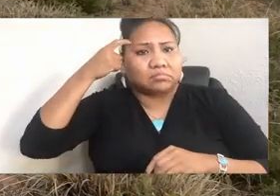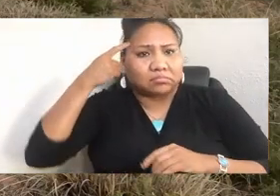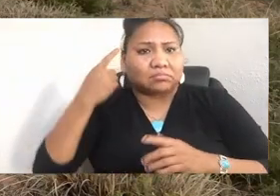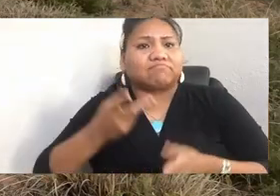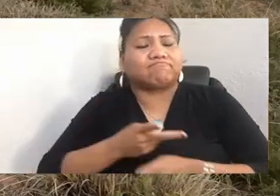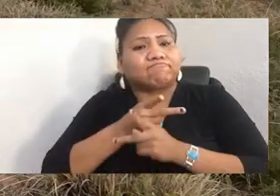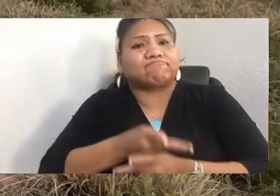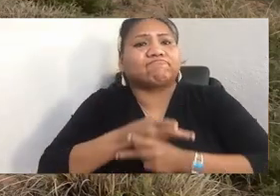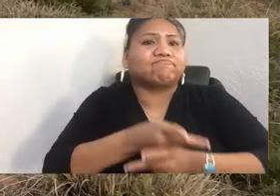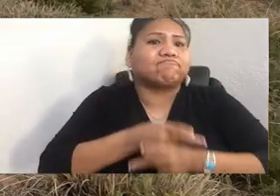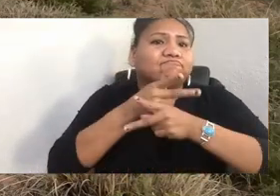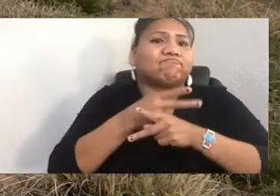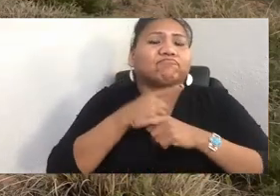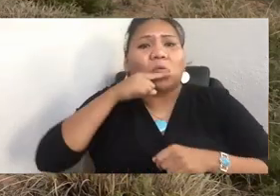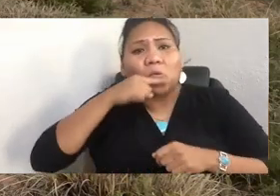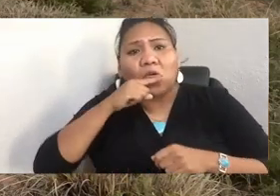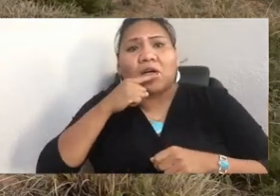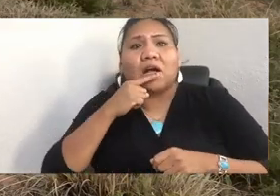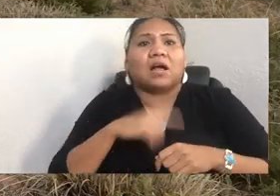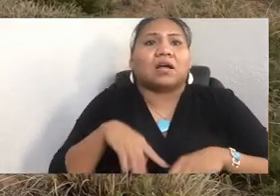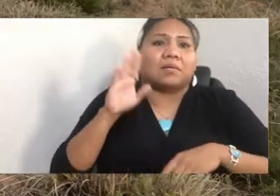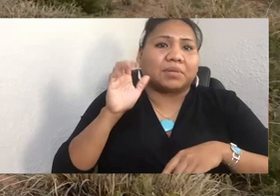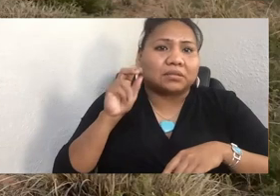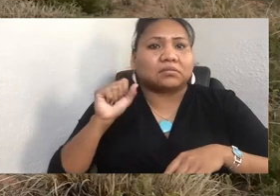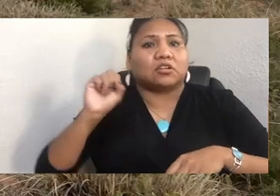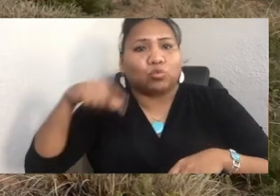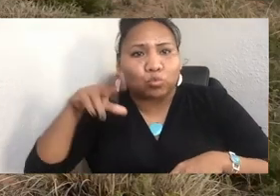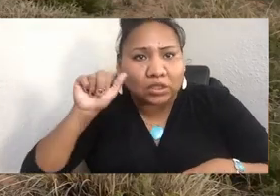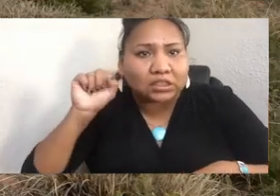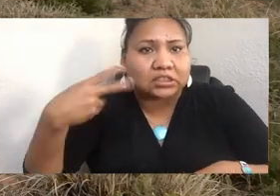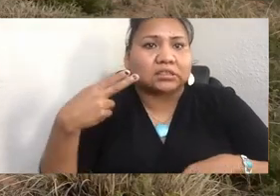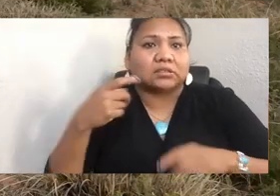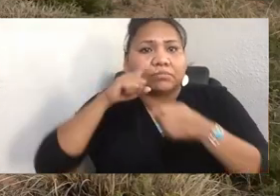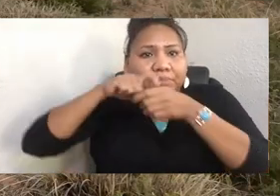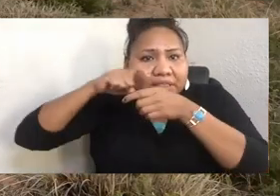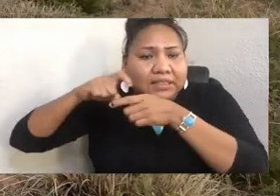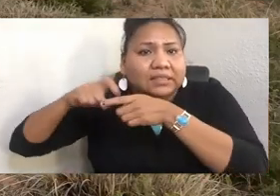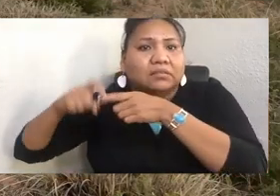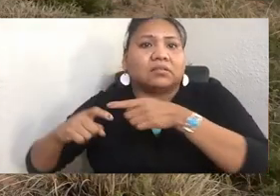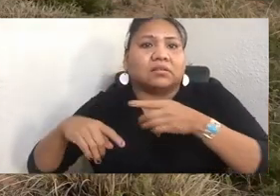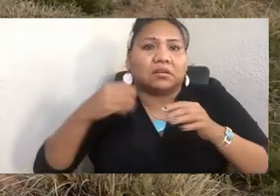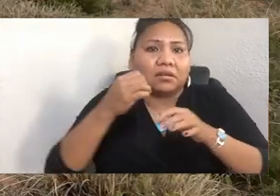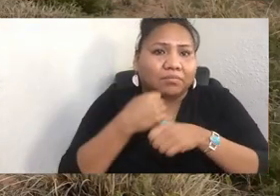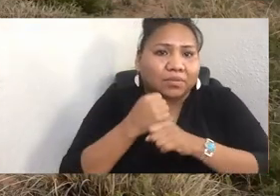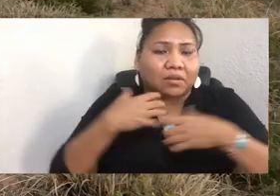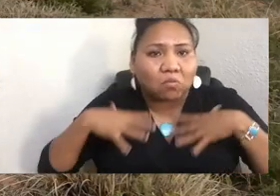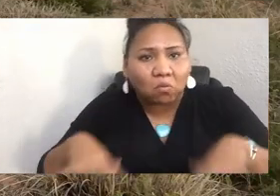They'll make regalia. They'll learn their traditional songs and practice their own indigenous languages. And at the end of the 20 weeks, they'll go on a spiritual